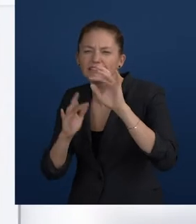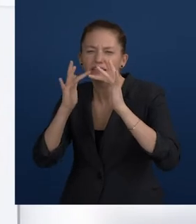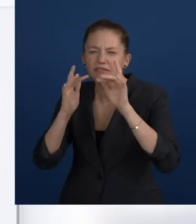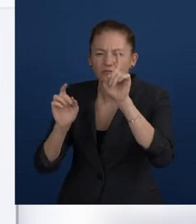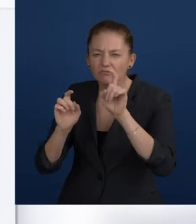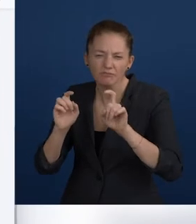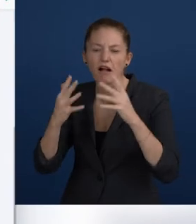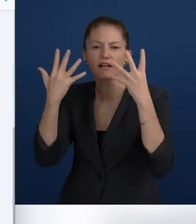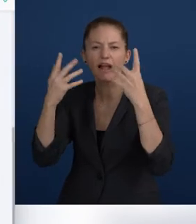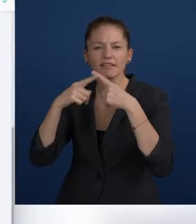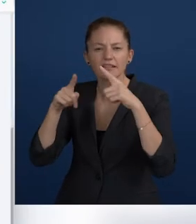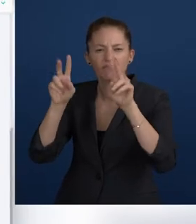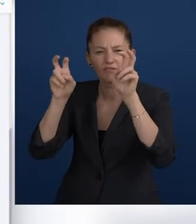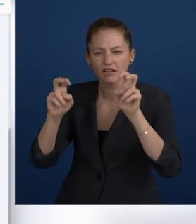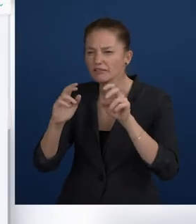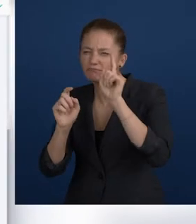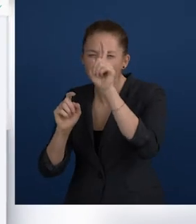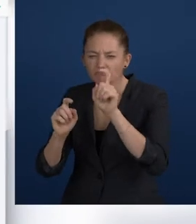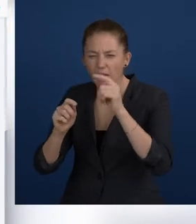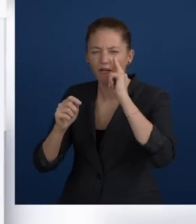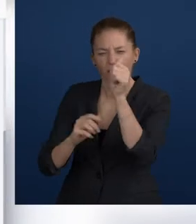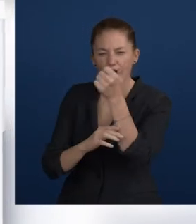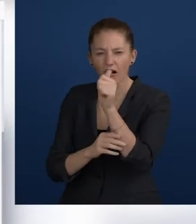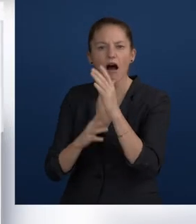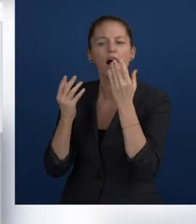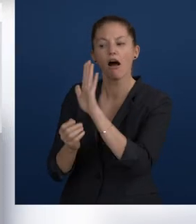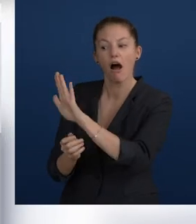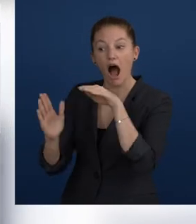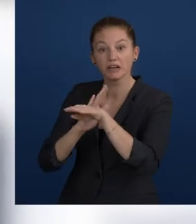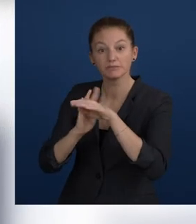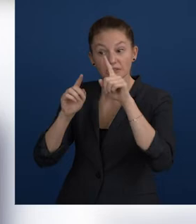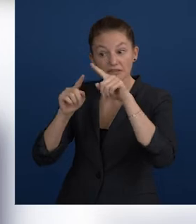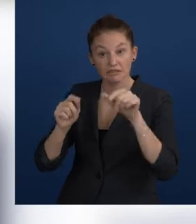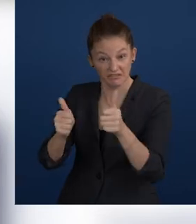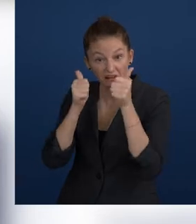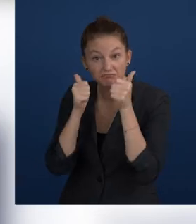how well they perform regarding digital accessibility, along nine dimensions.